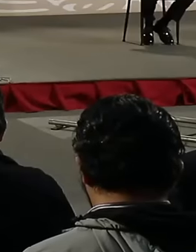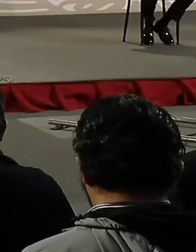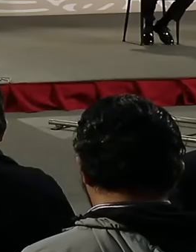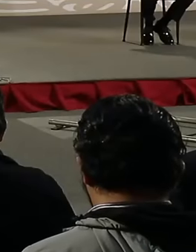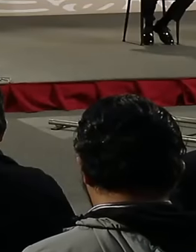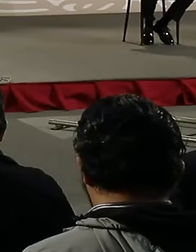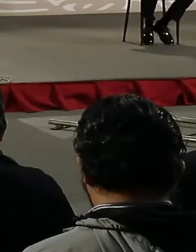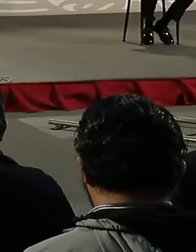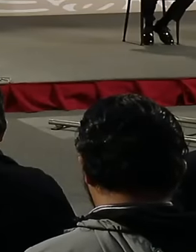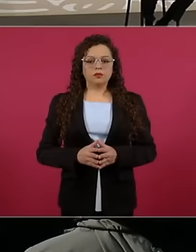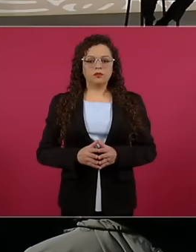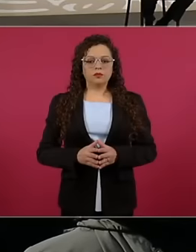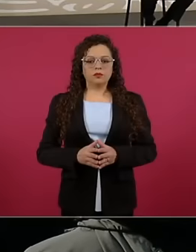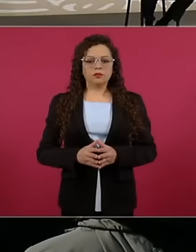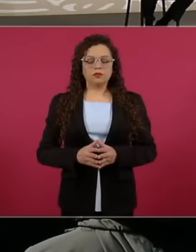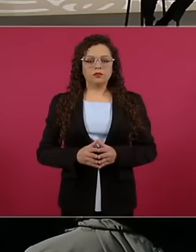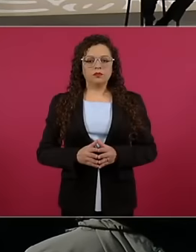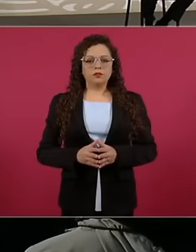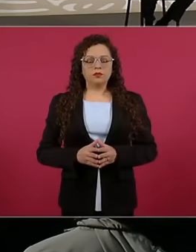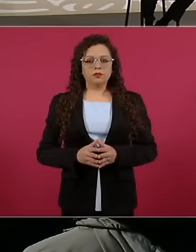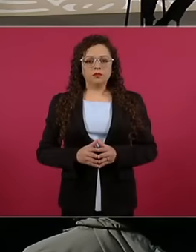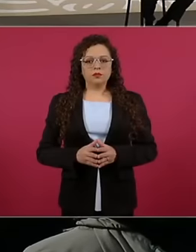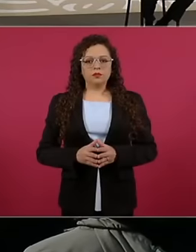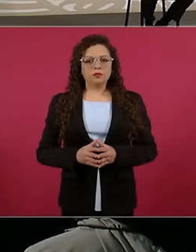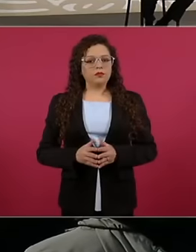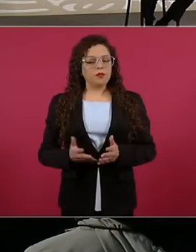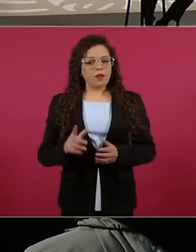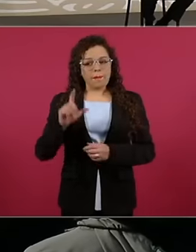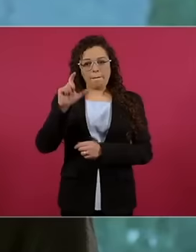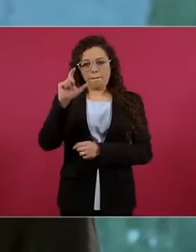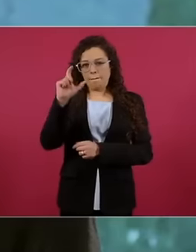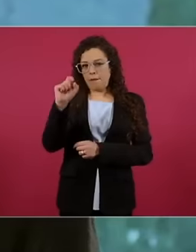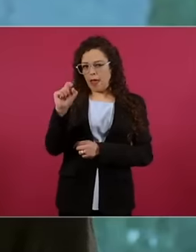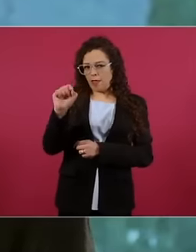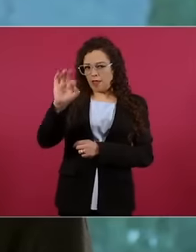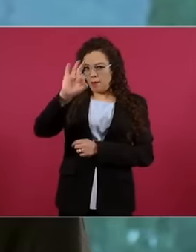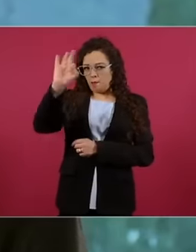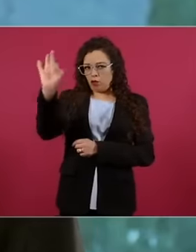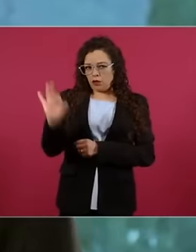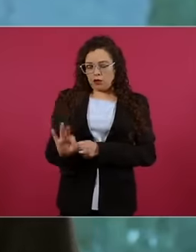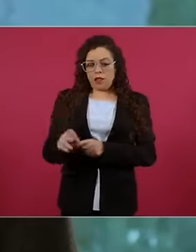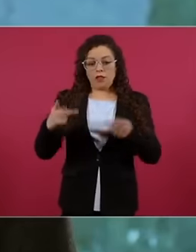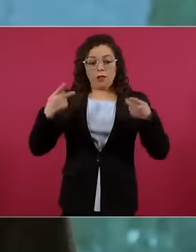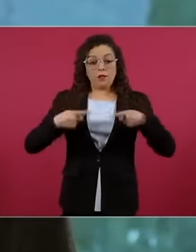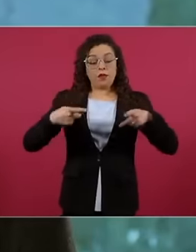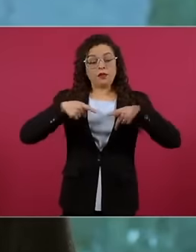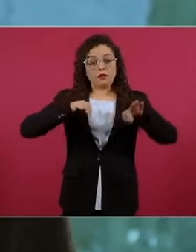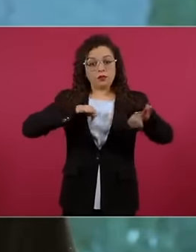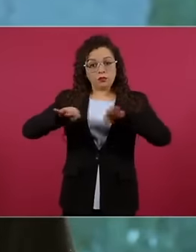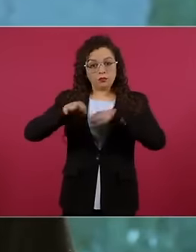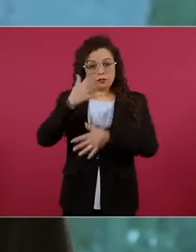bidding bases. room so that at least 20% of the labor force that is going to be installed in the